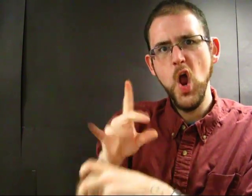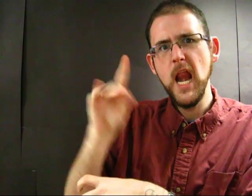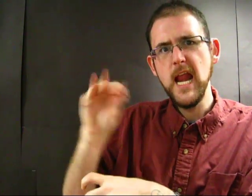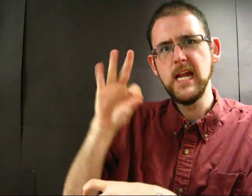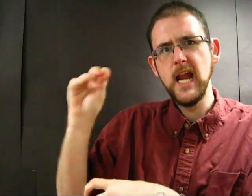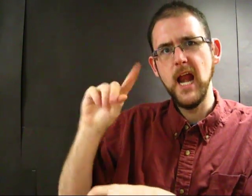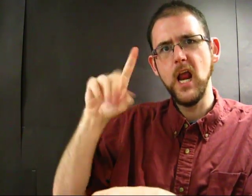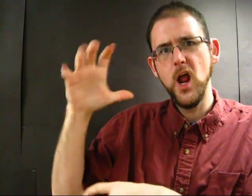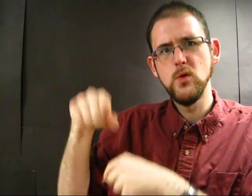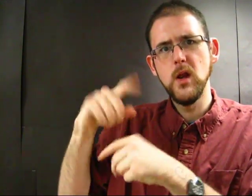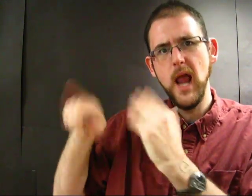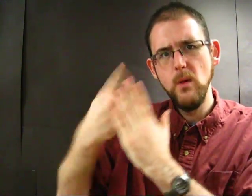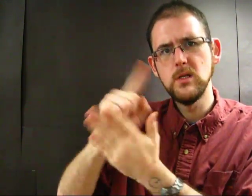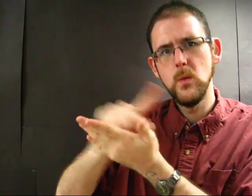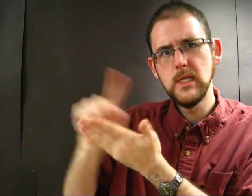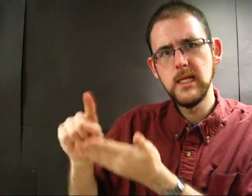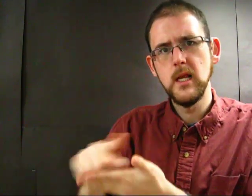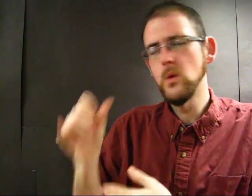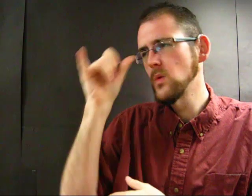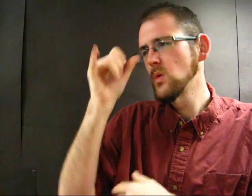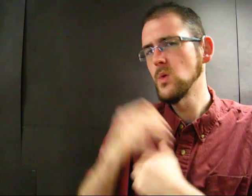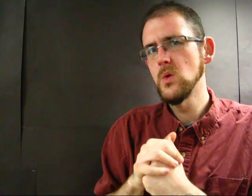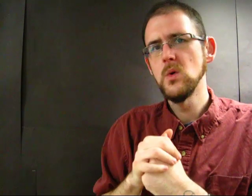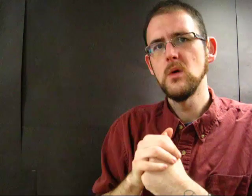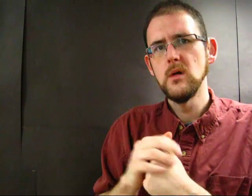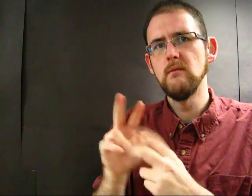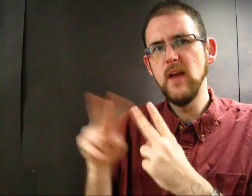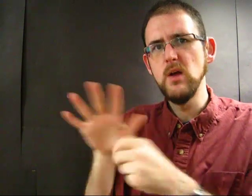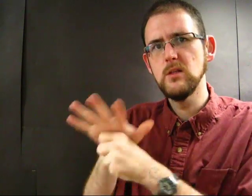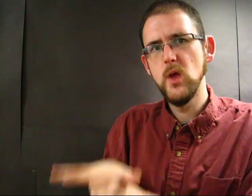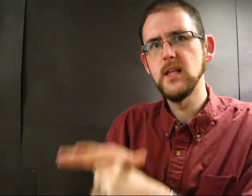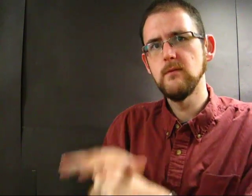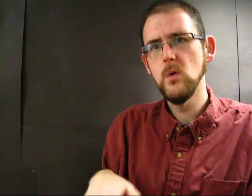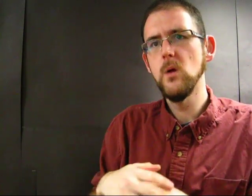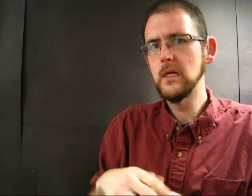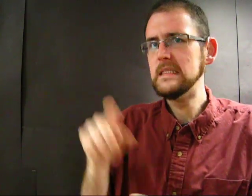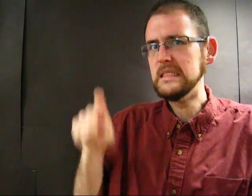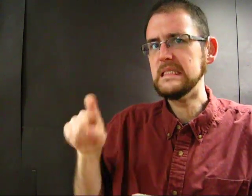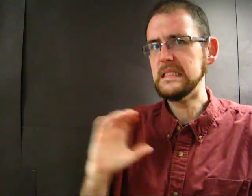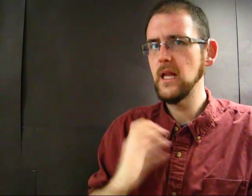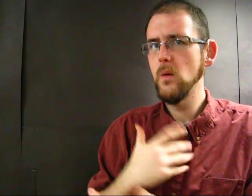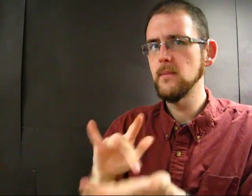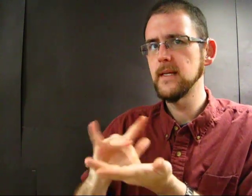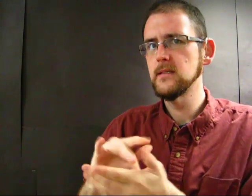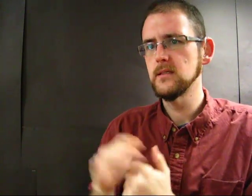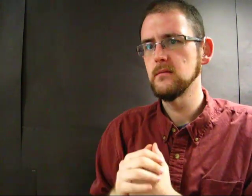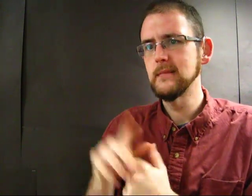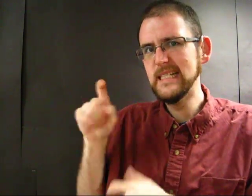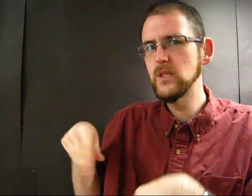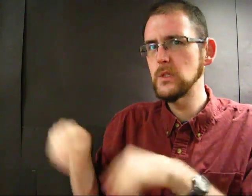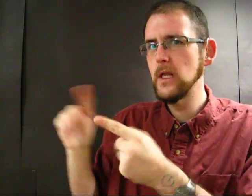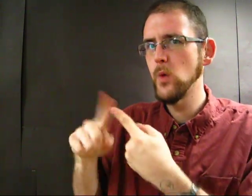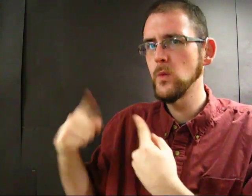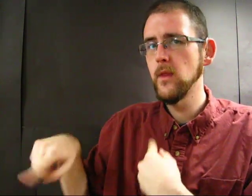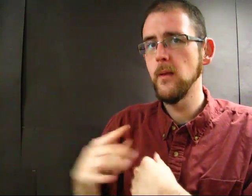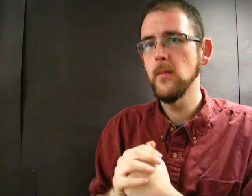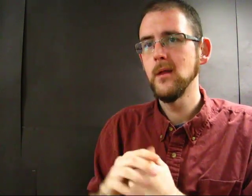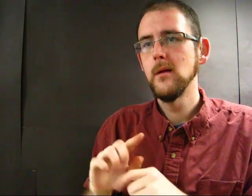80, 90, 100 hours a week -- and its stressful nature. They decided the Japanese made the perfect customers.